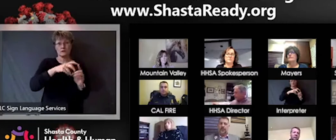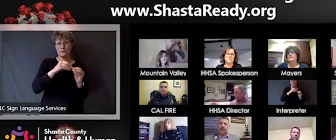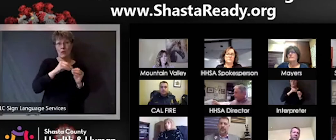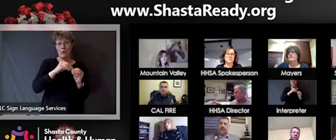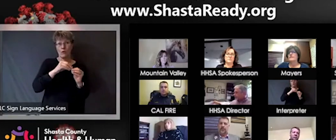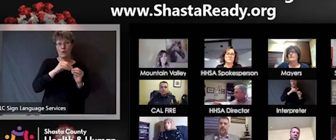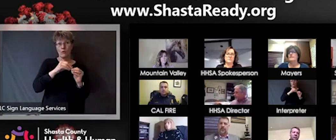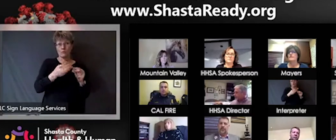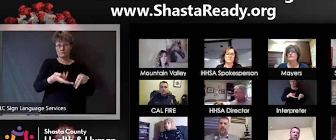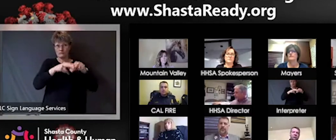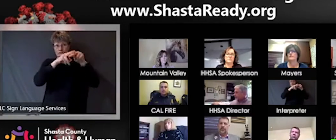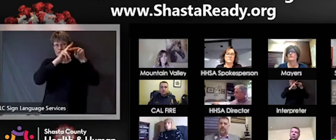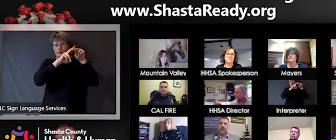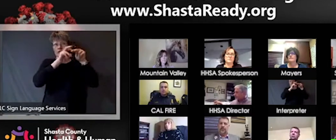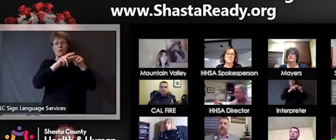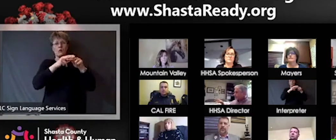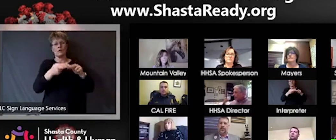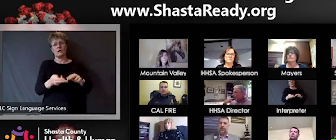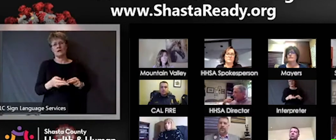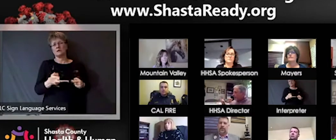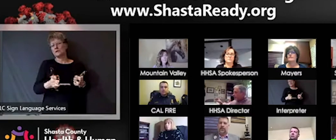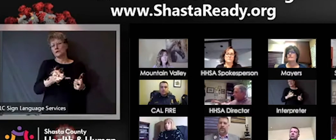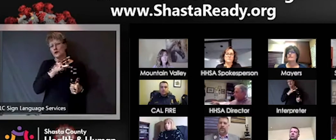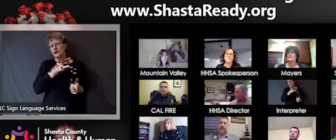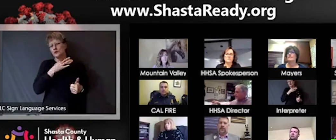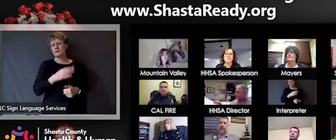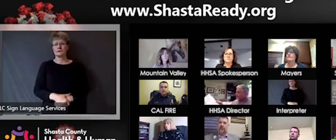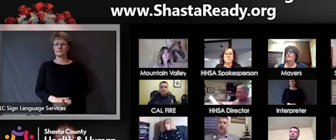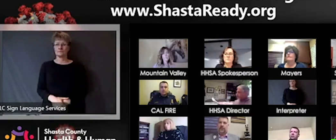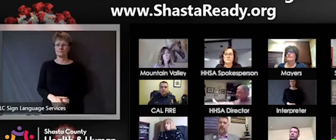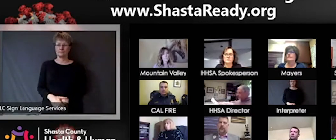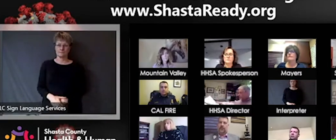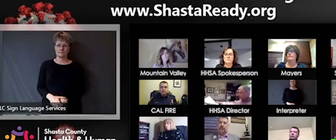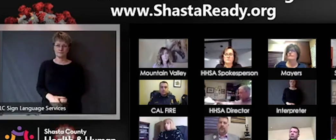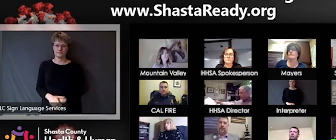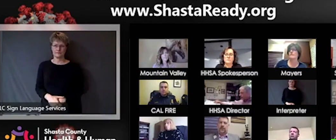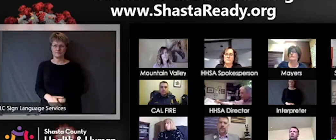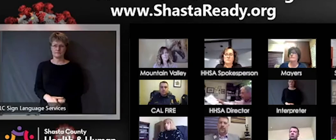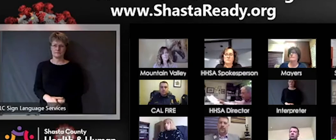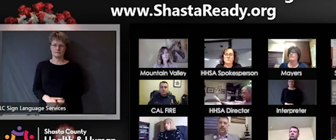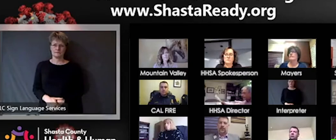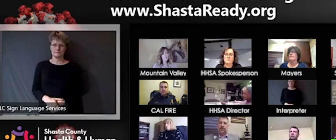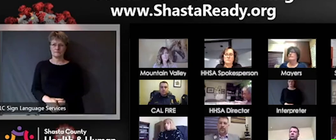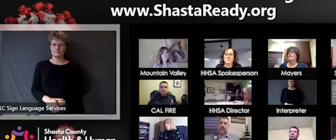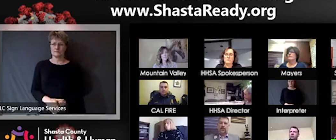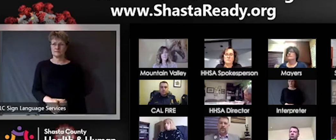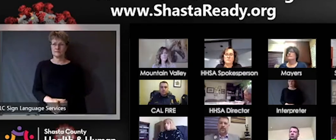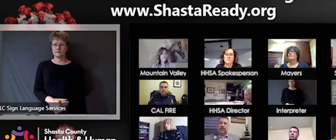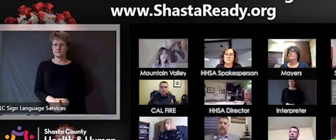weeks? Good question, Steve. So as I indicated to the board yesterday our